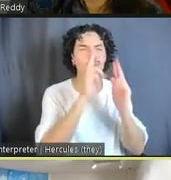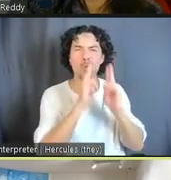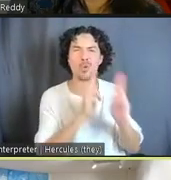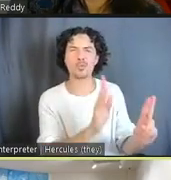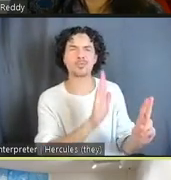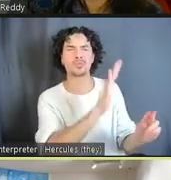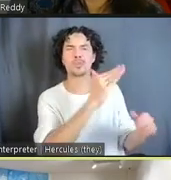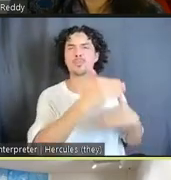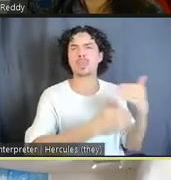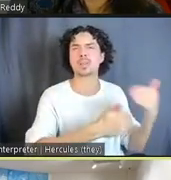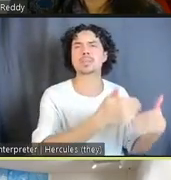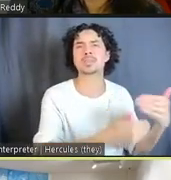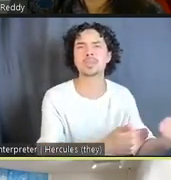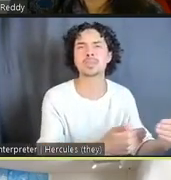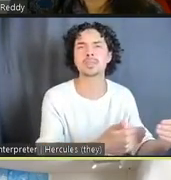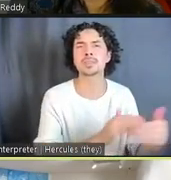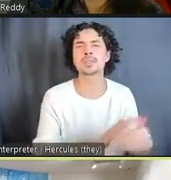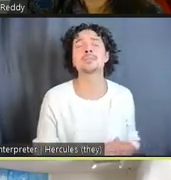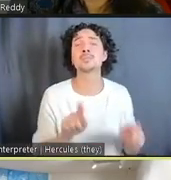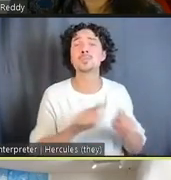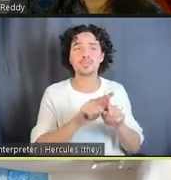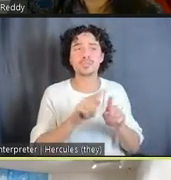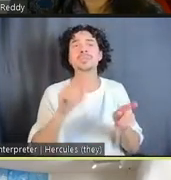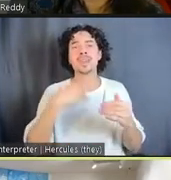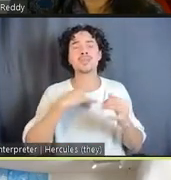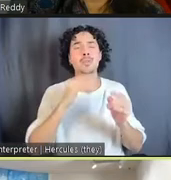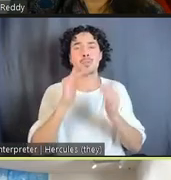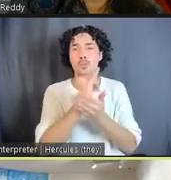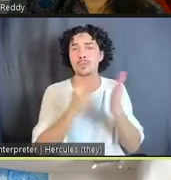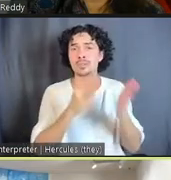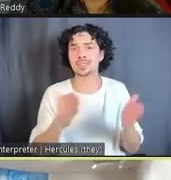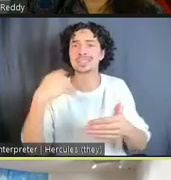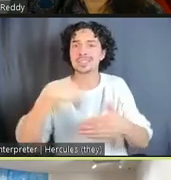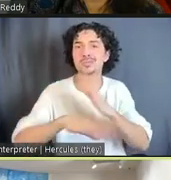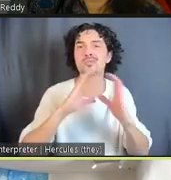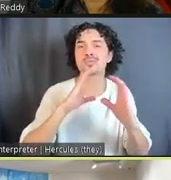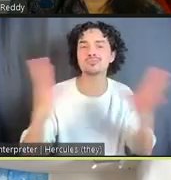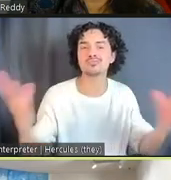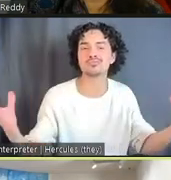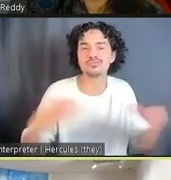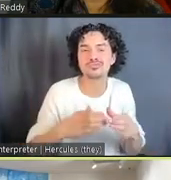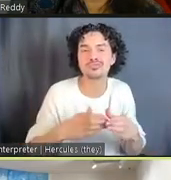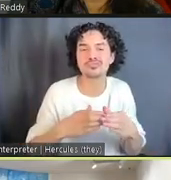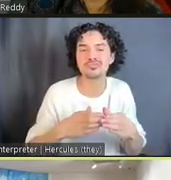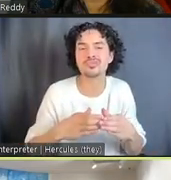And to have artists in conversation, again, across this idea of a divide to